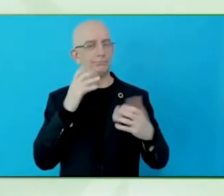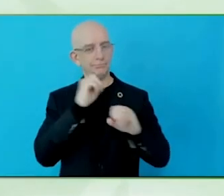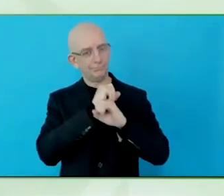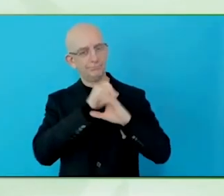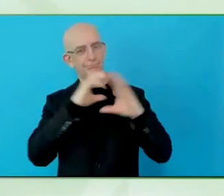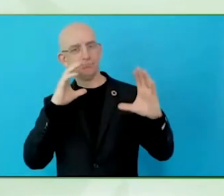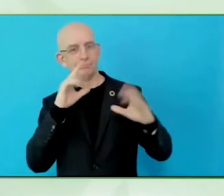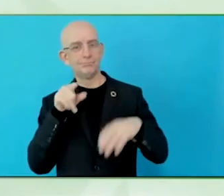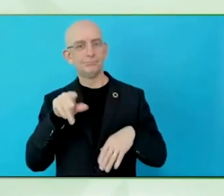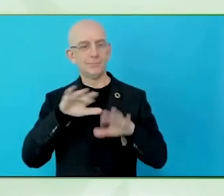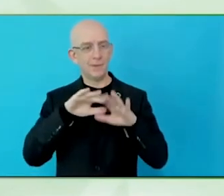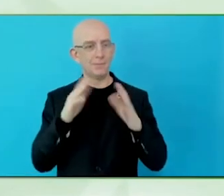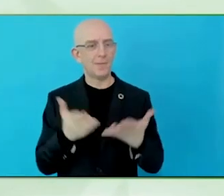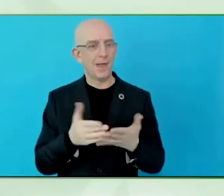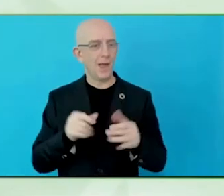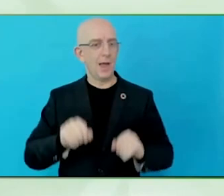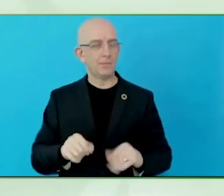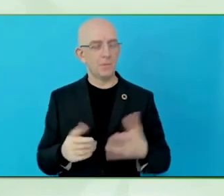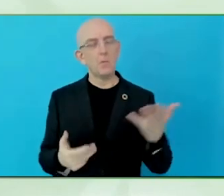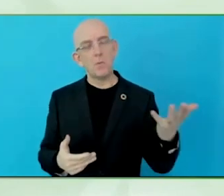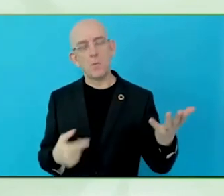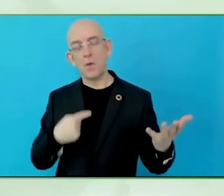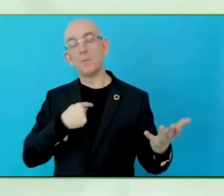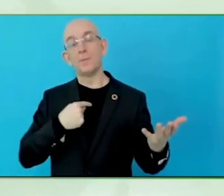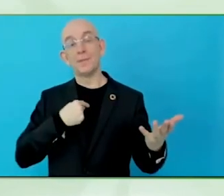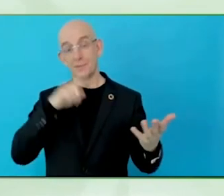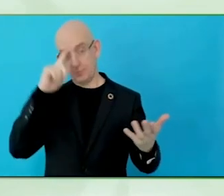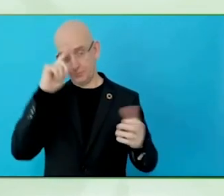disability becomes a stigma for most businesses, they don't see it